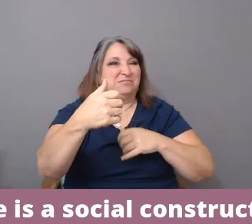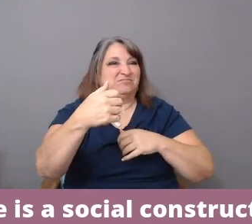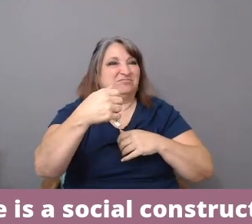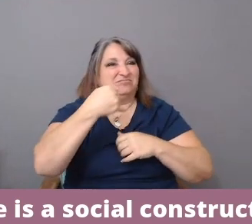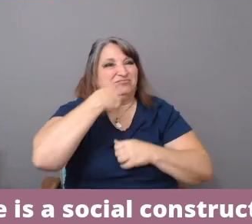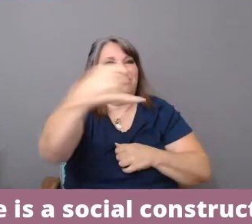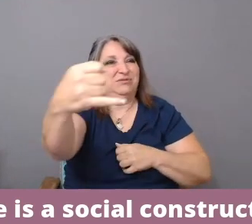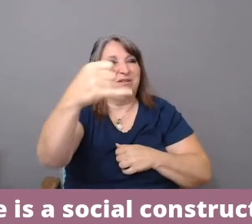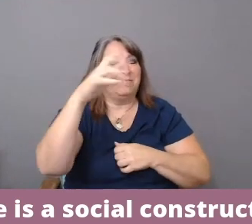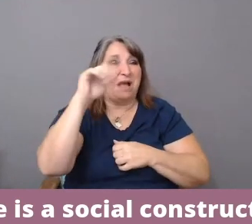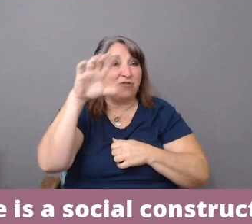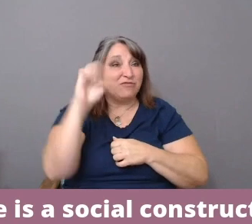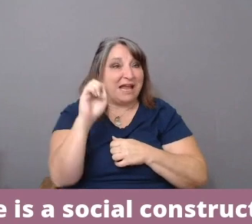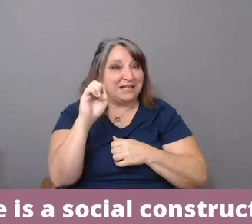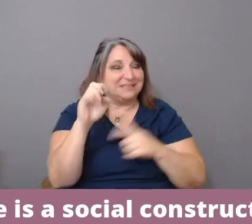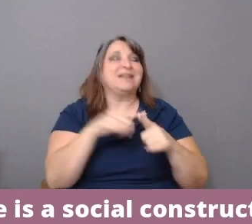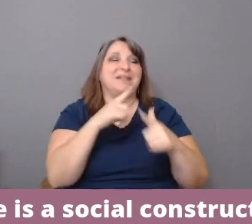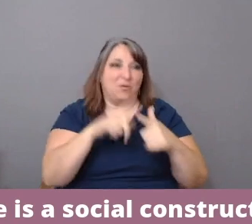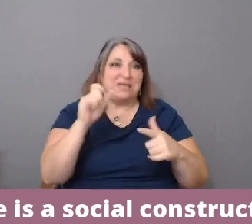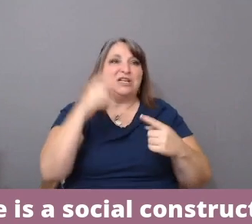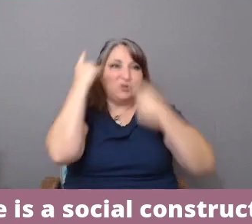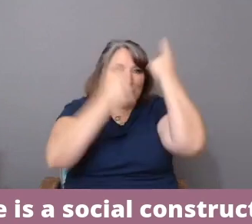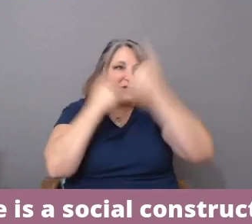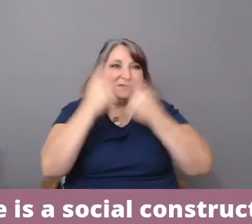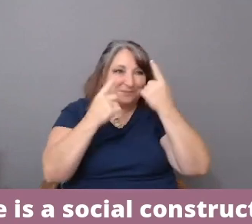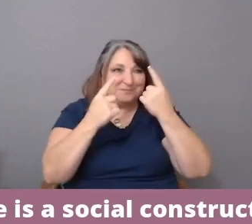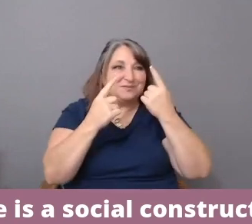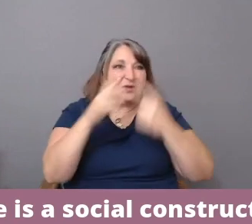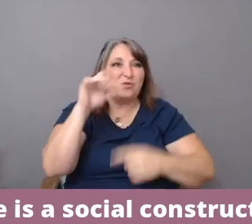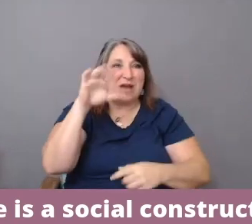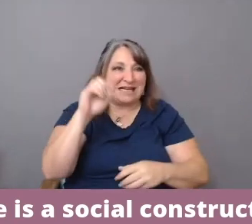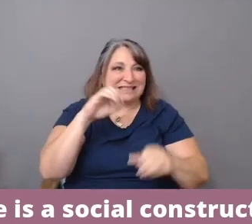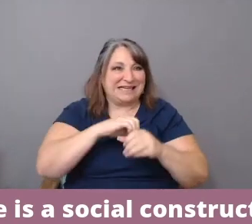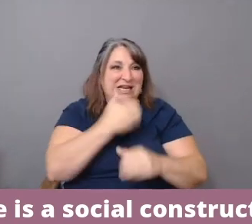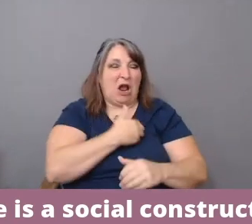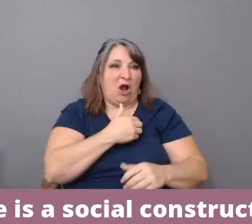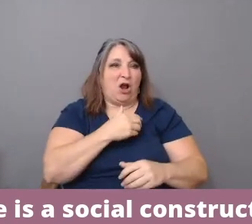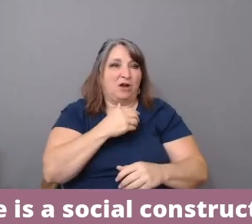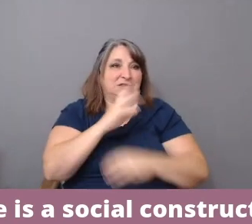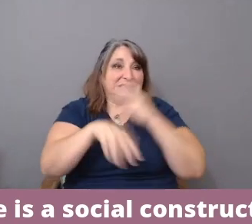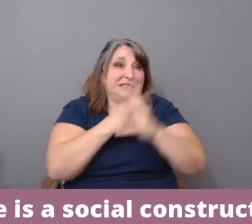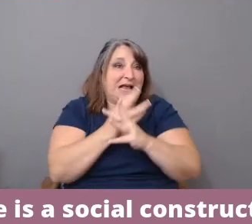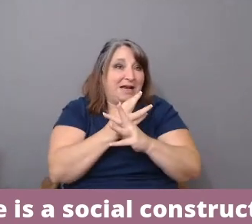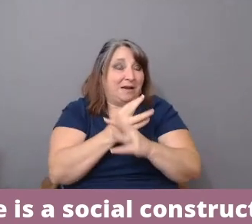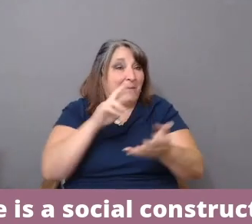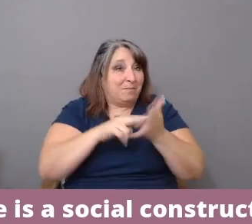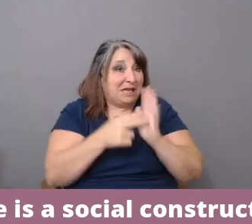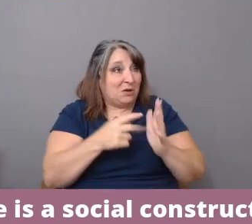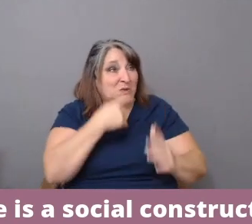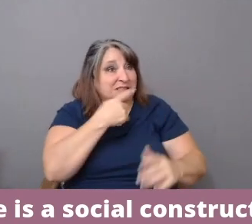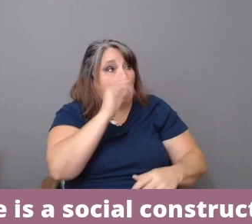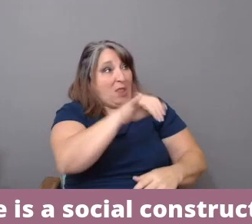in the society we live in. That does not mean we legitimize it